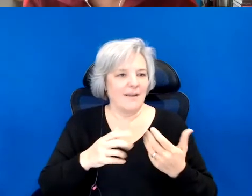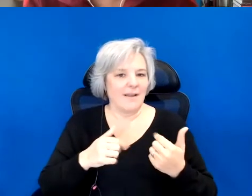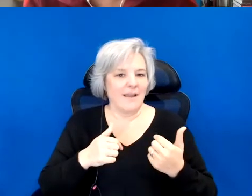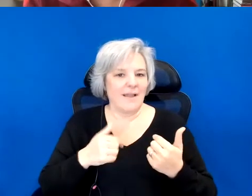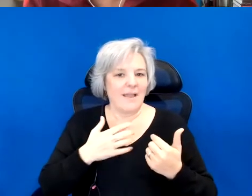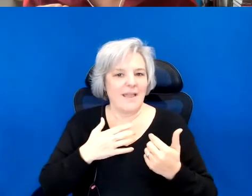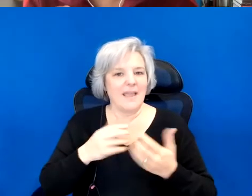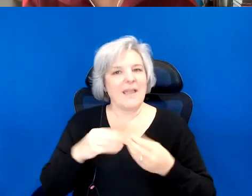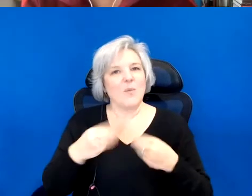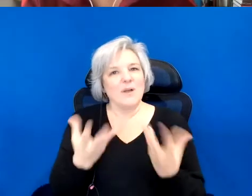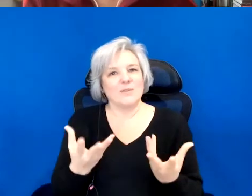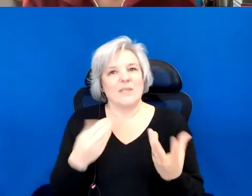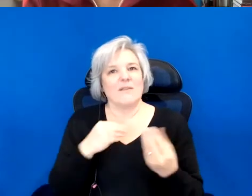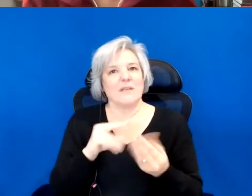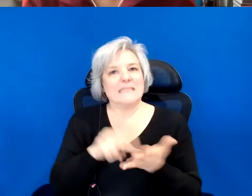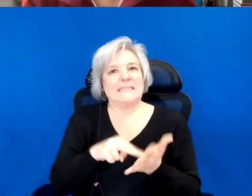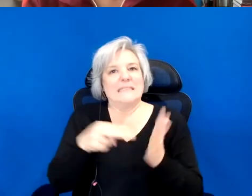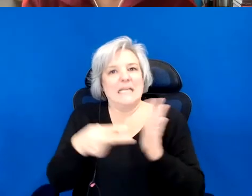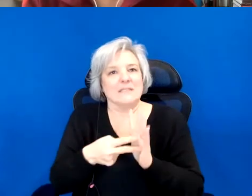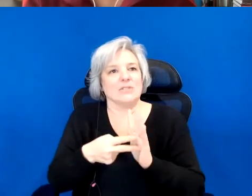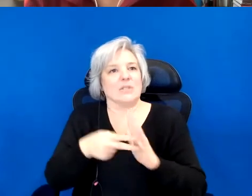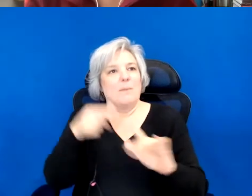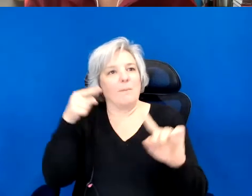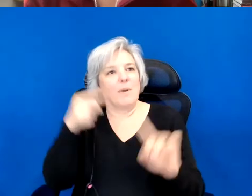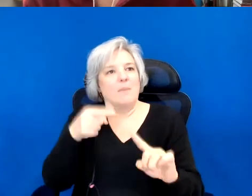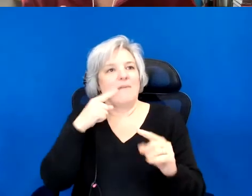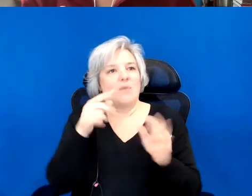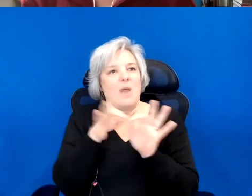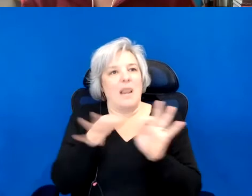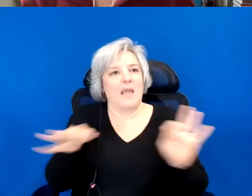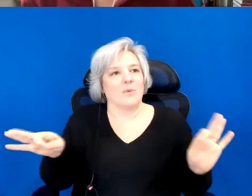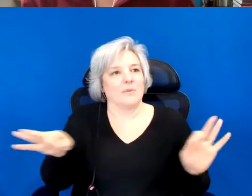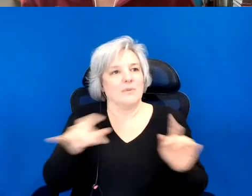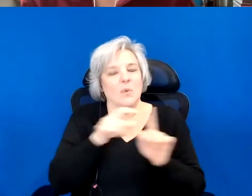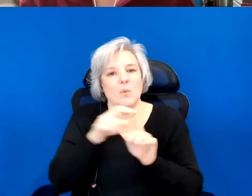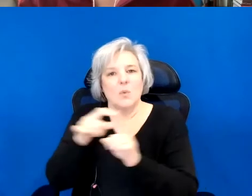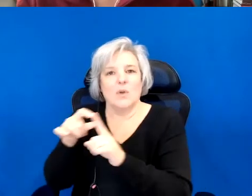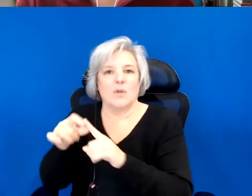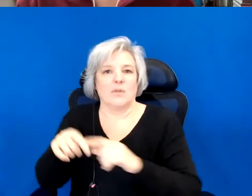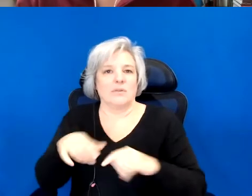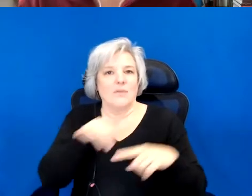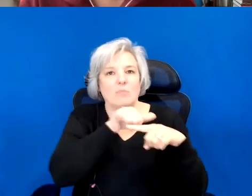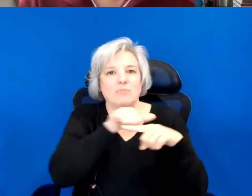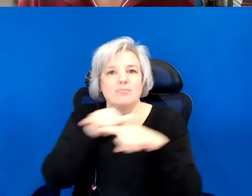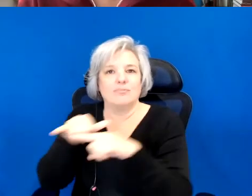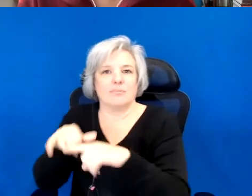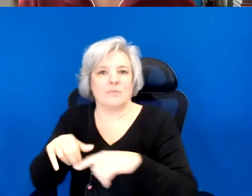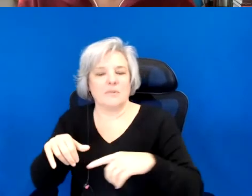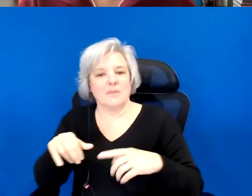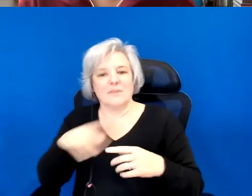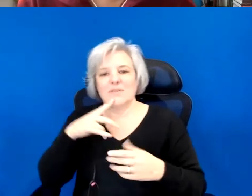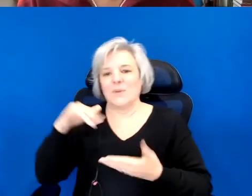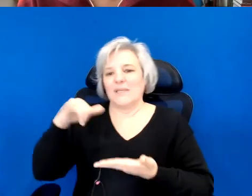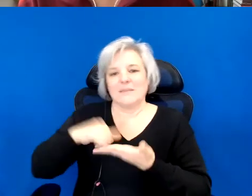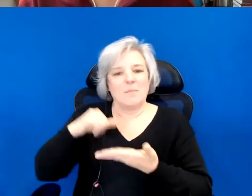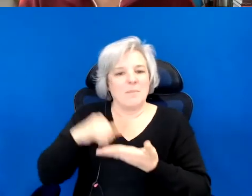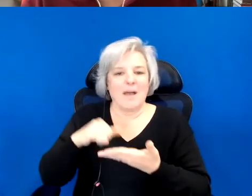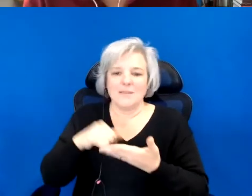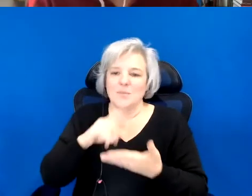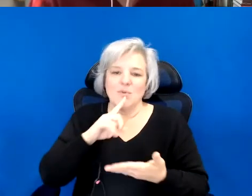language, and its complexity. To say that, to say that it is impossible to say. You know, in some ways it's like oh the poets